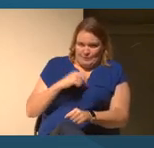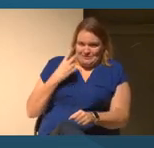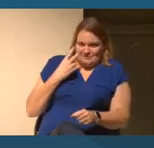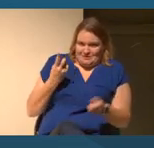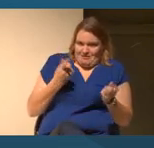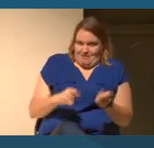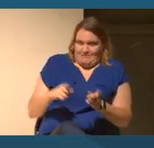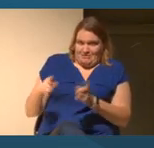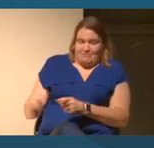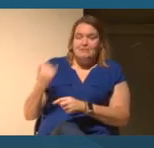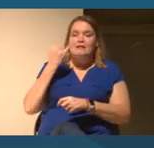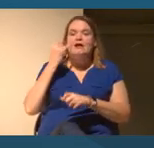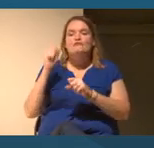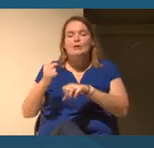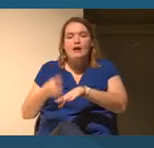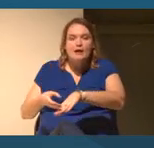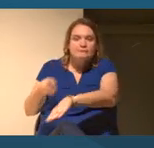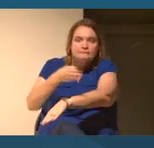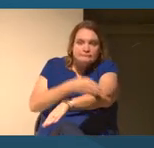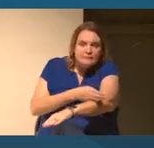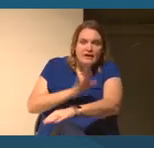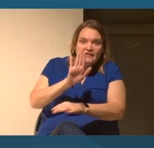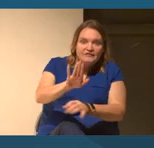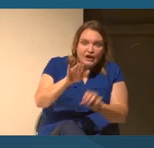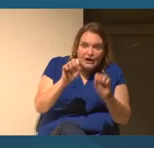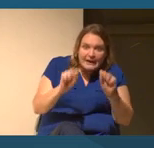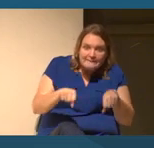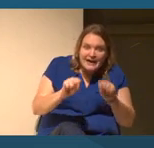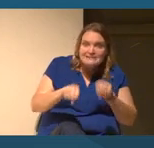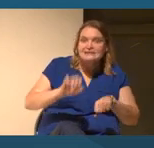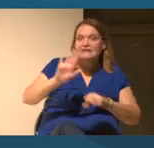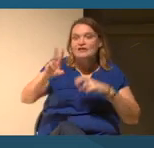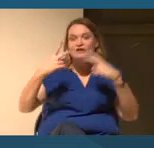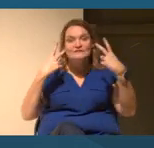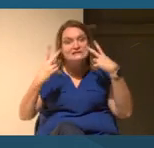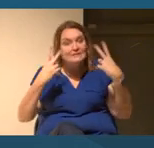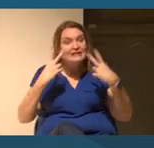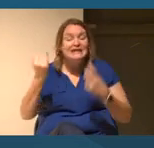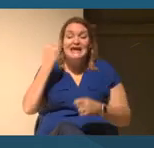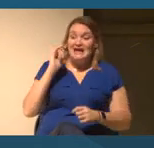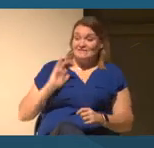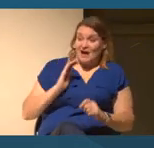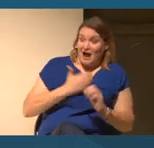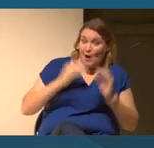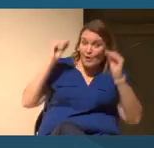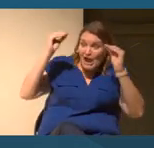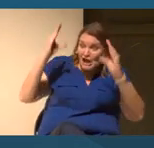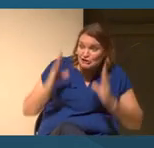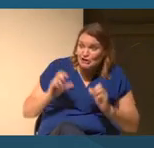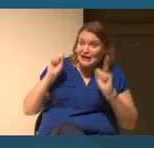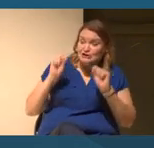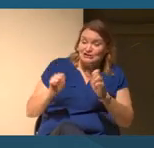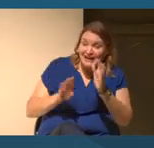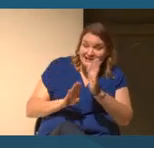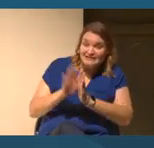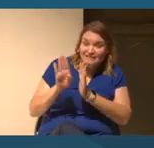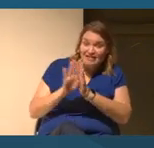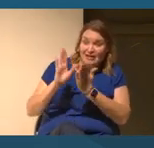the capacity of those institutions. If our museum educators can be working on developing curriculum that serves you better